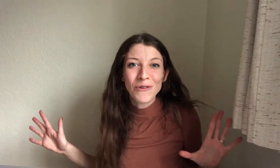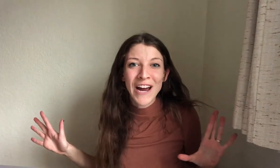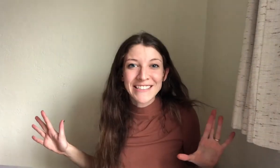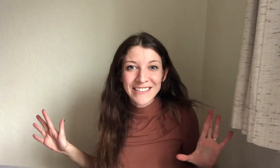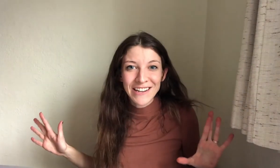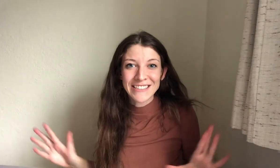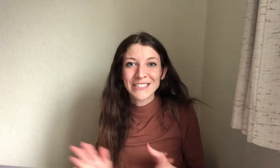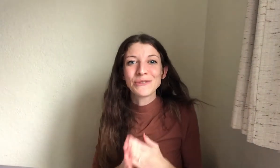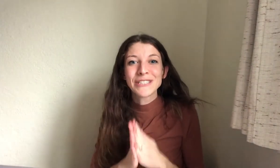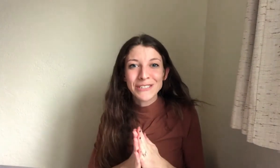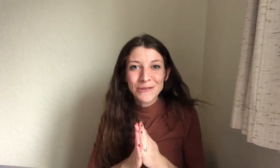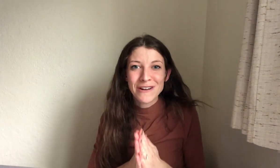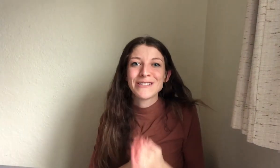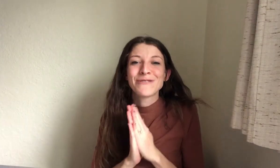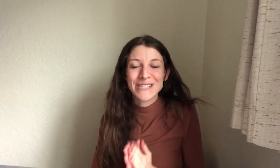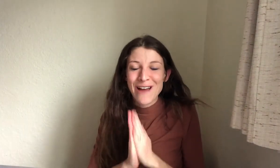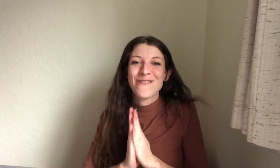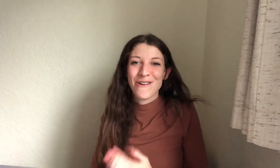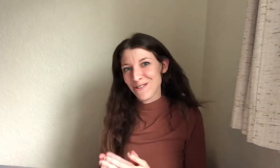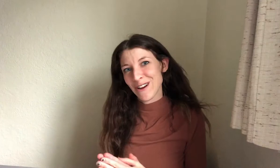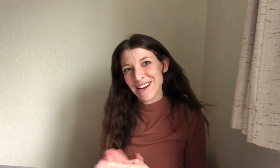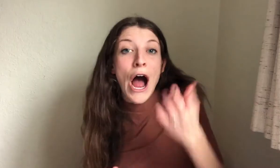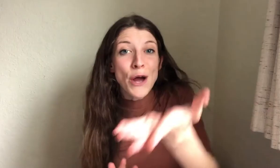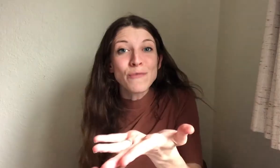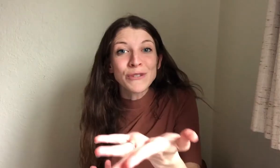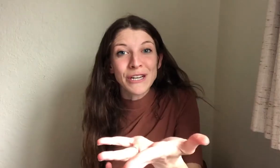more excellent content to increase awareness for the deaf and hard of hearing. I hope you'll stick